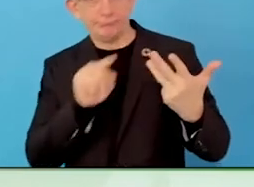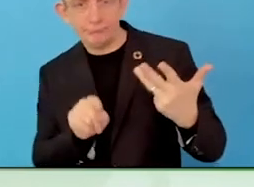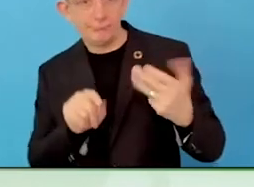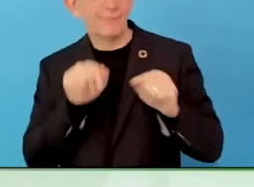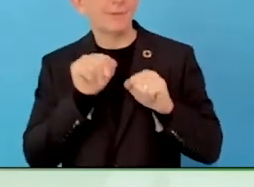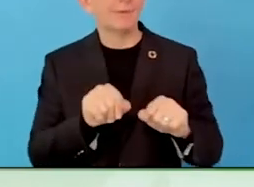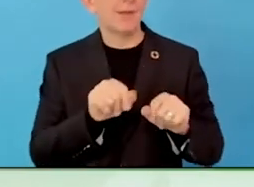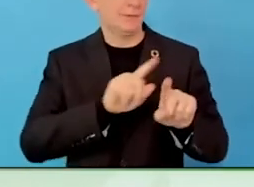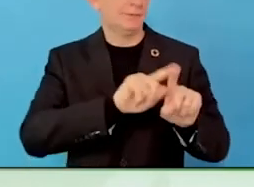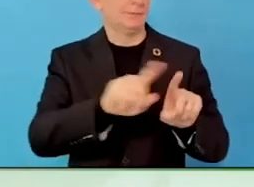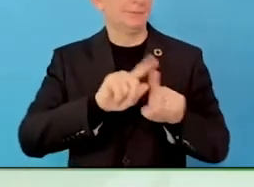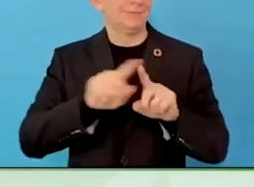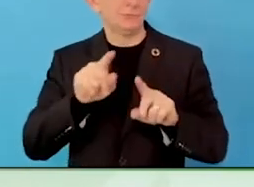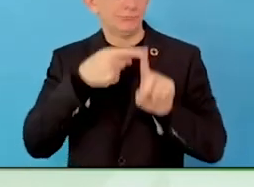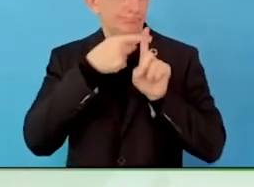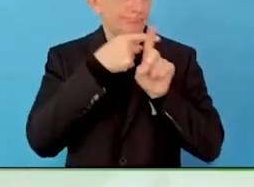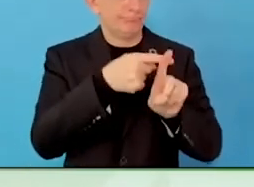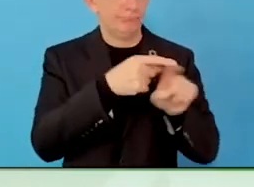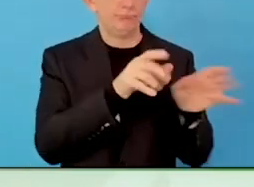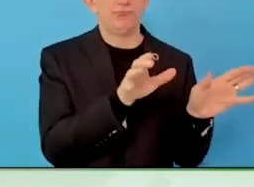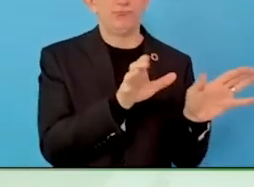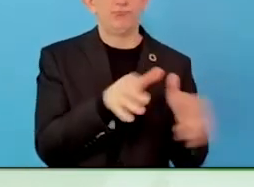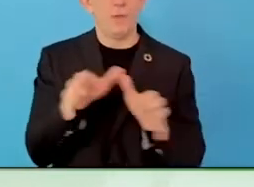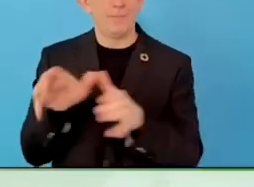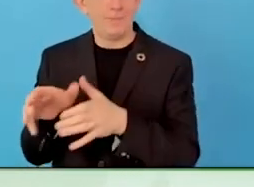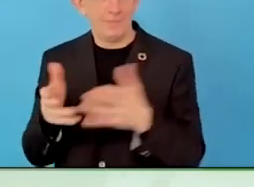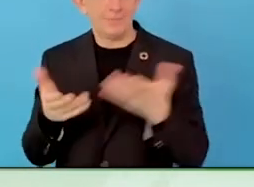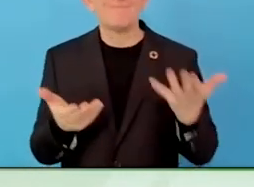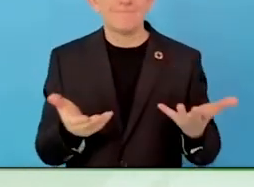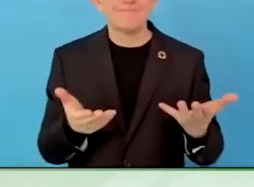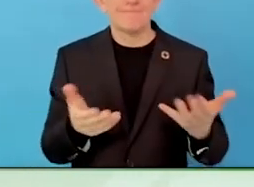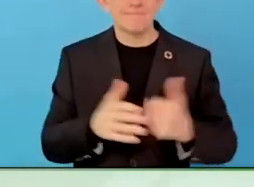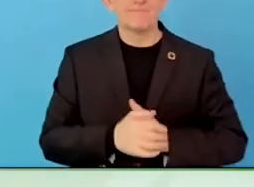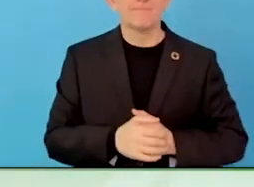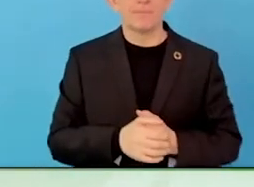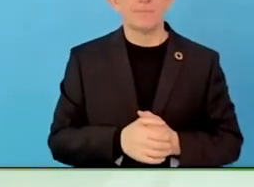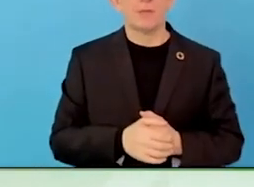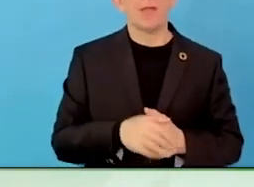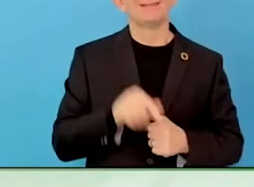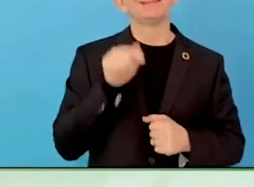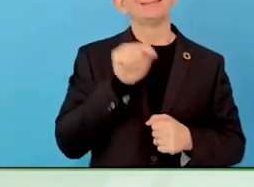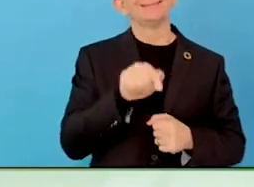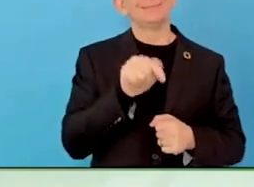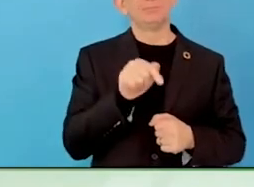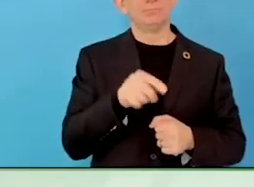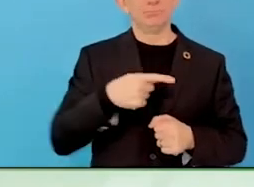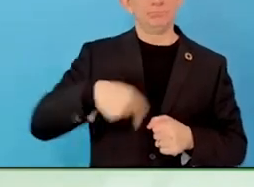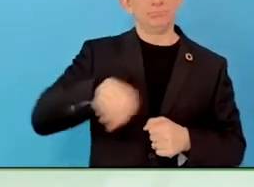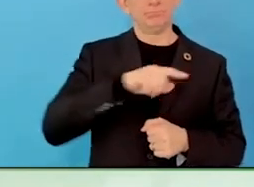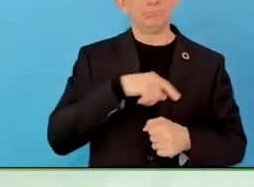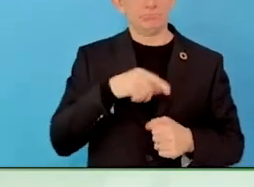discriminating, on-board properly, how do we make teams work diversely,